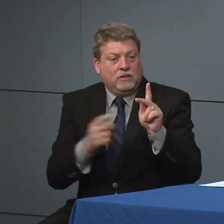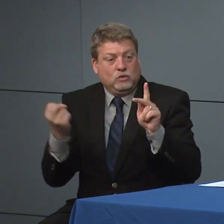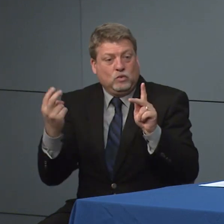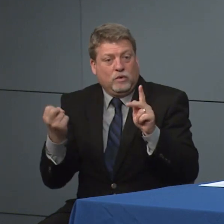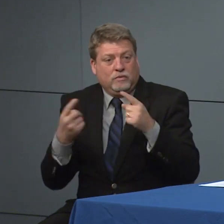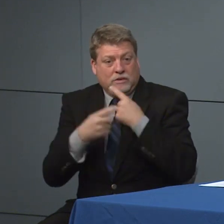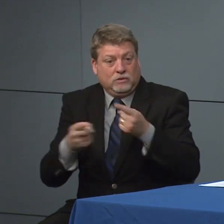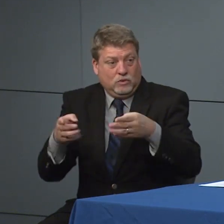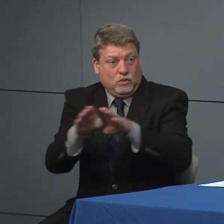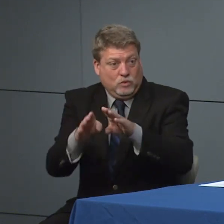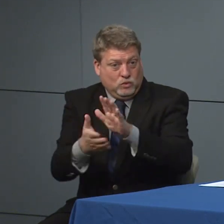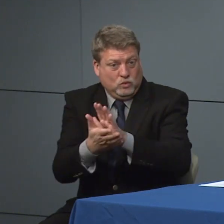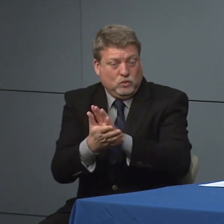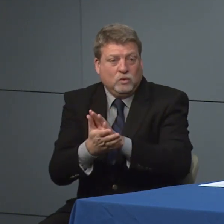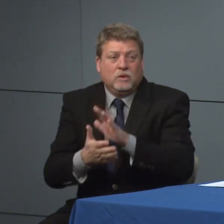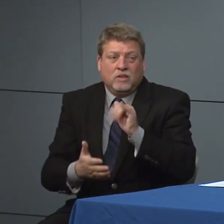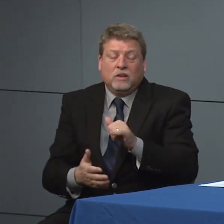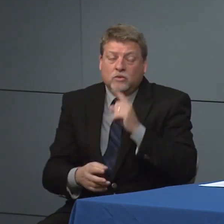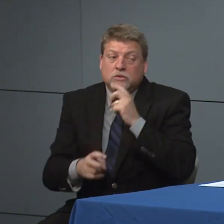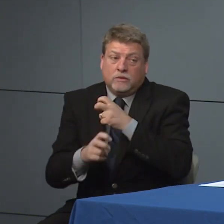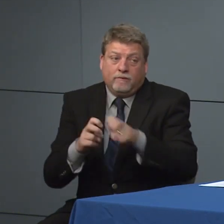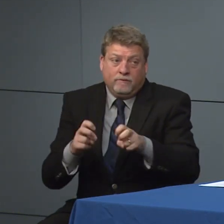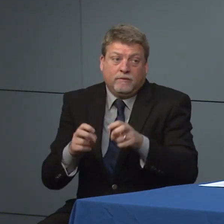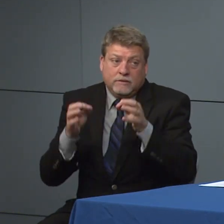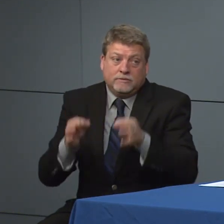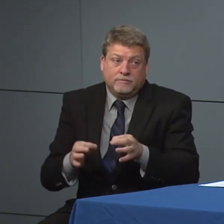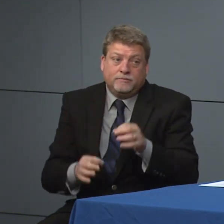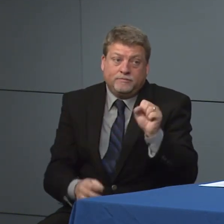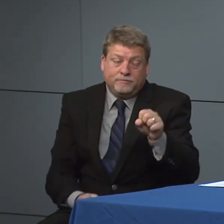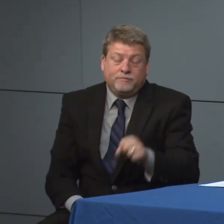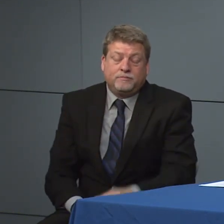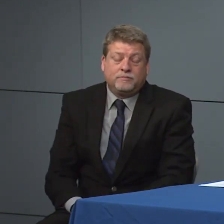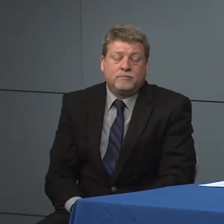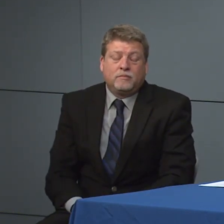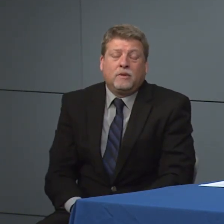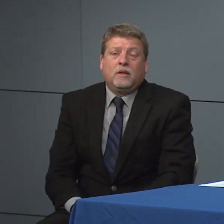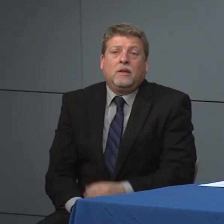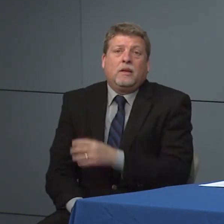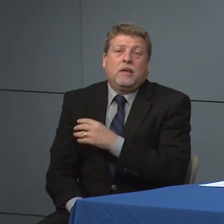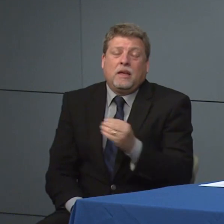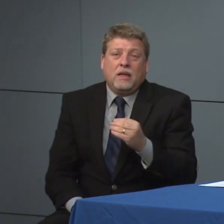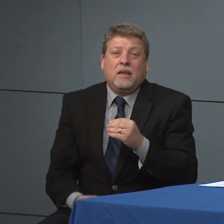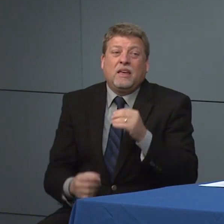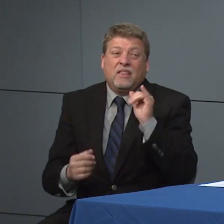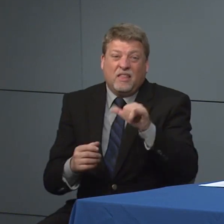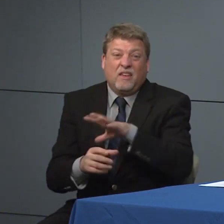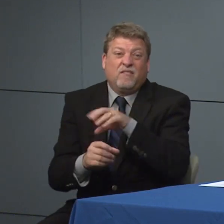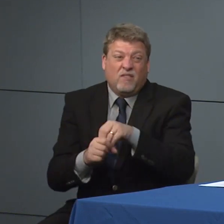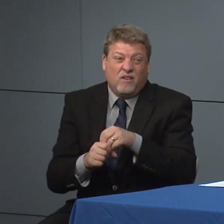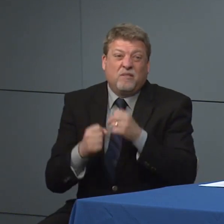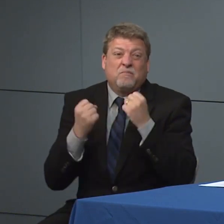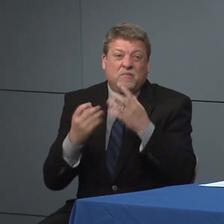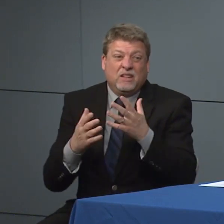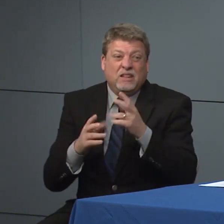closed. That's a really hard decision and that there's a lot of things to think about than if you're closing schools,